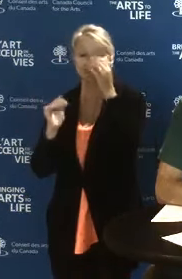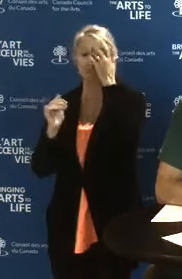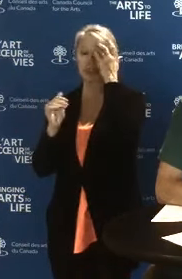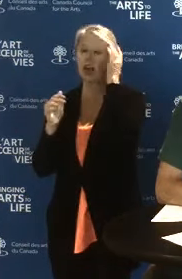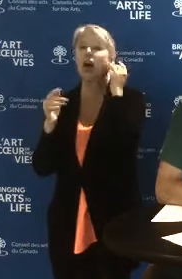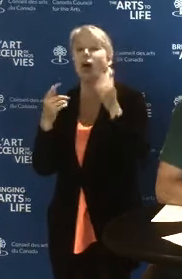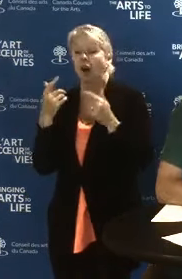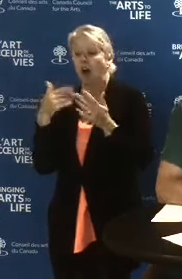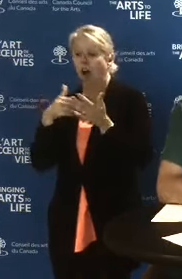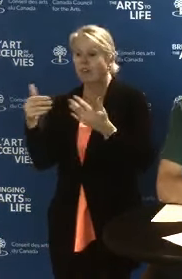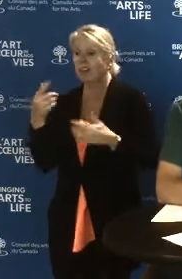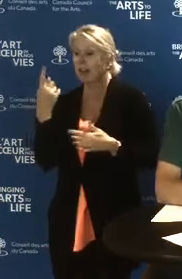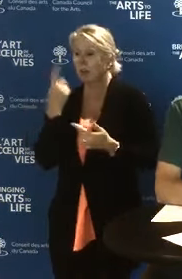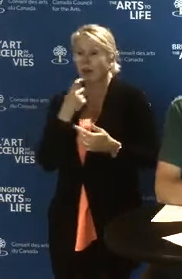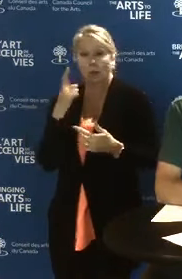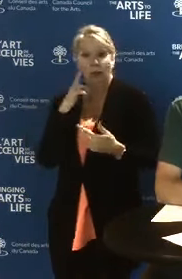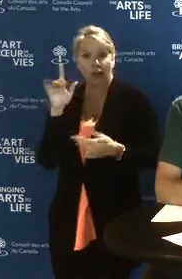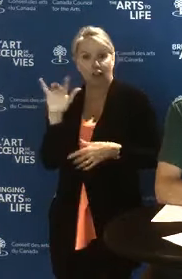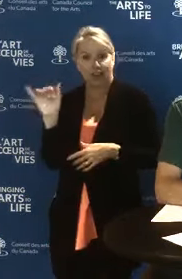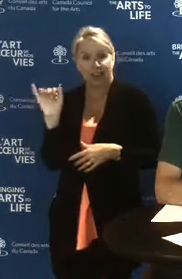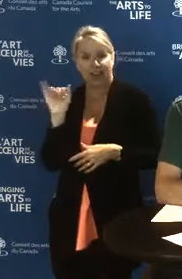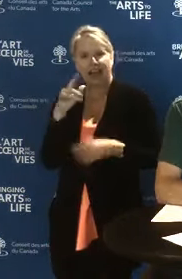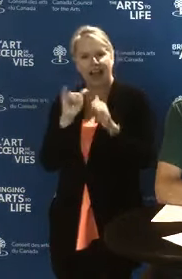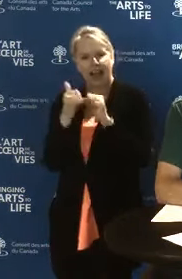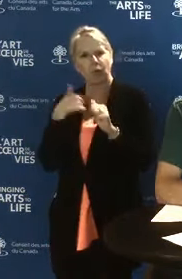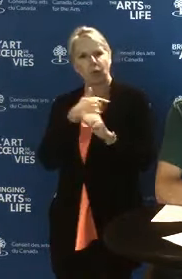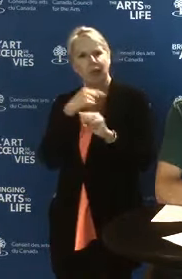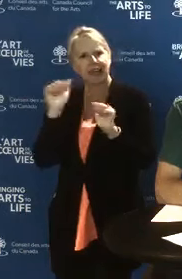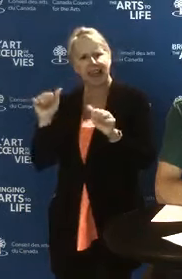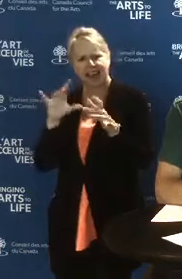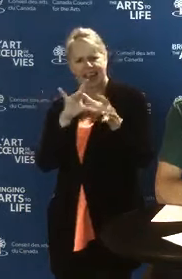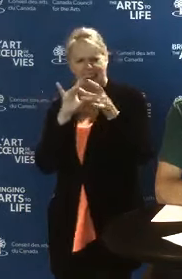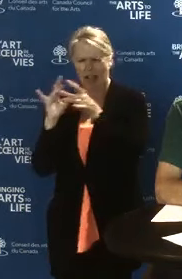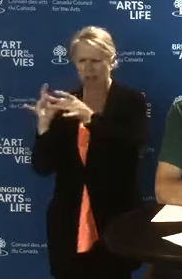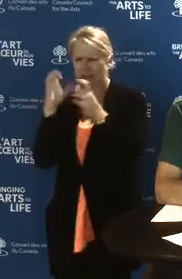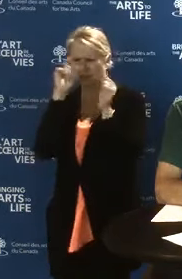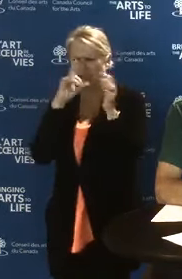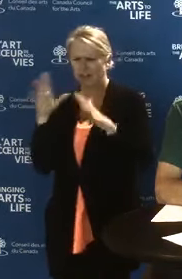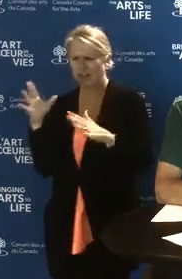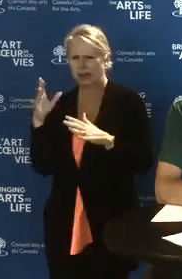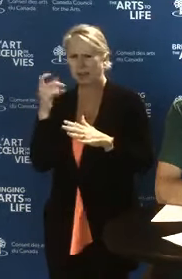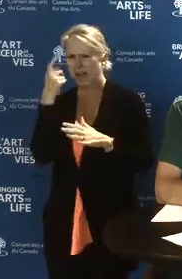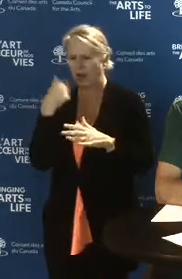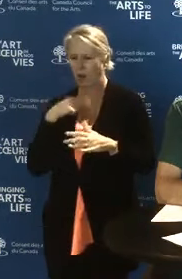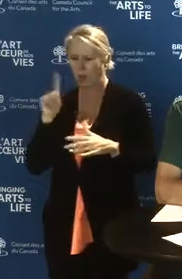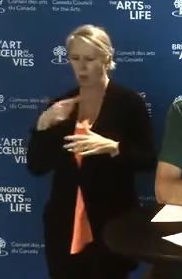How do we get a collaborative strategy if we only want to transform our own organization?